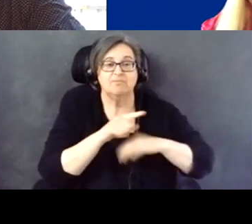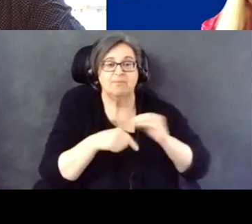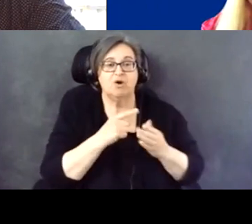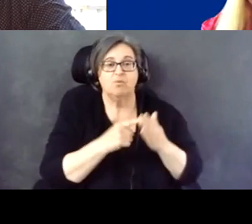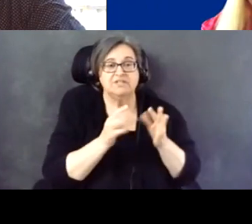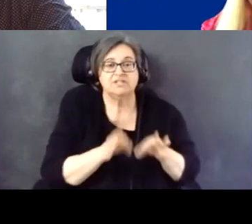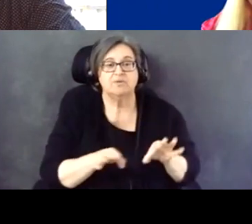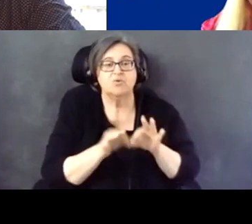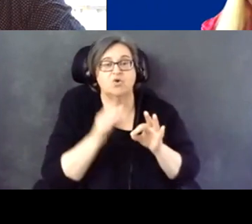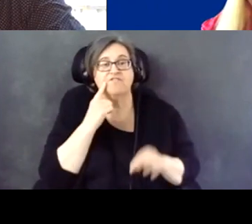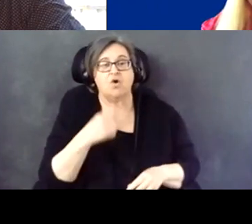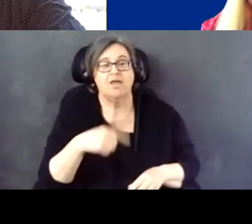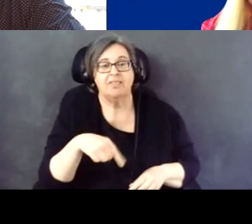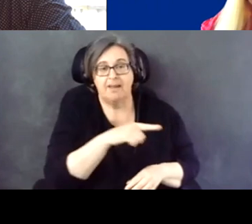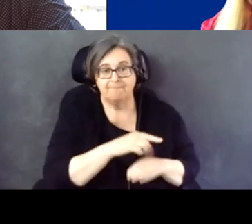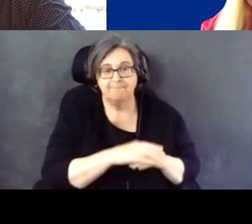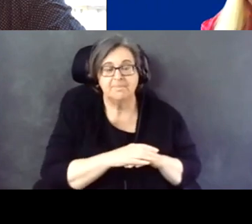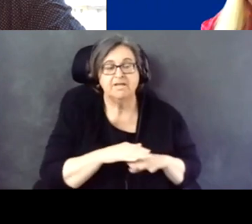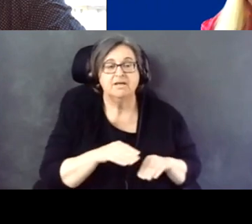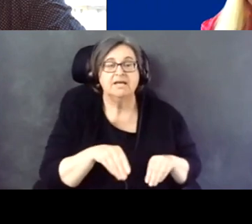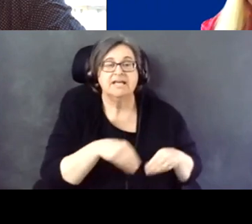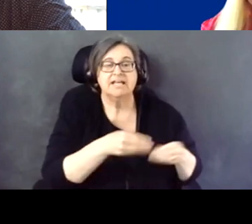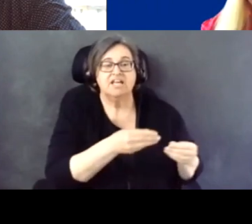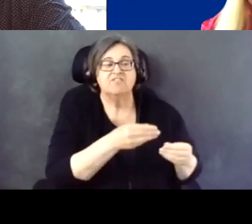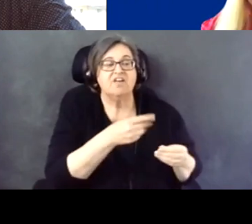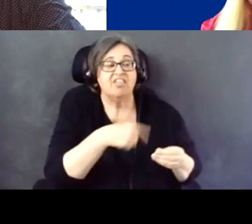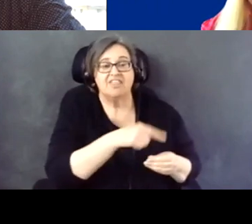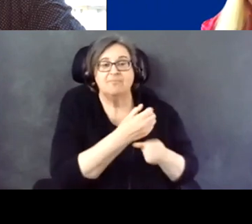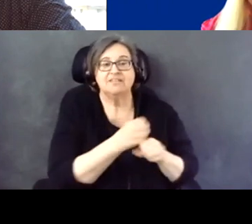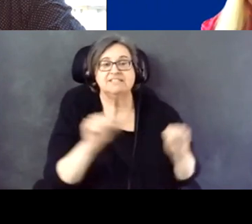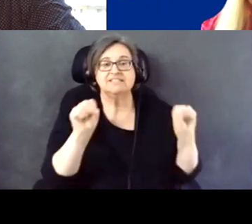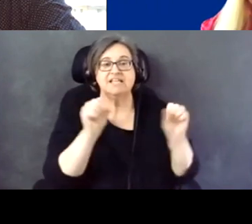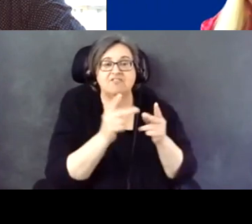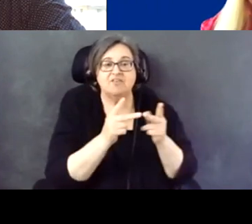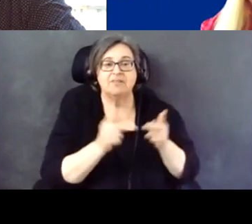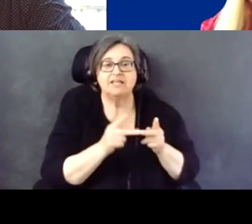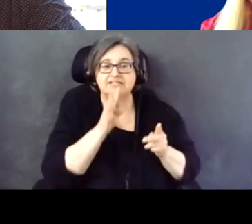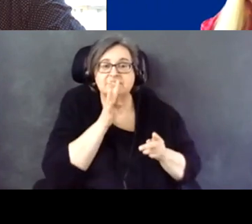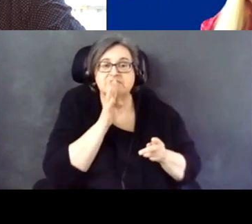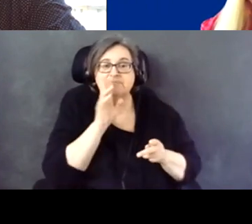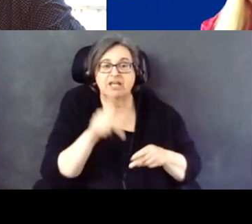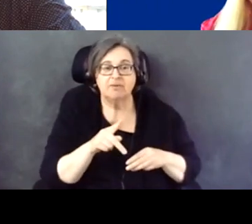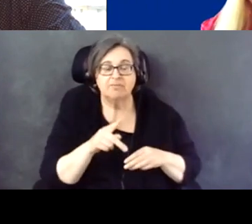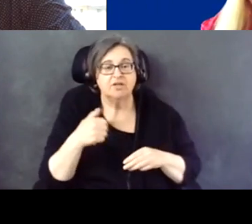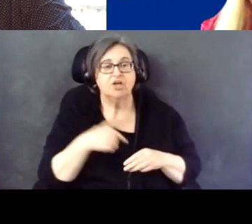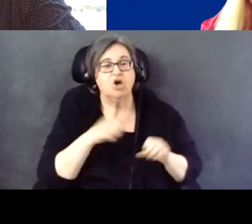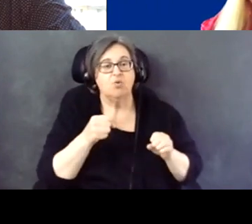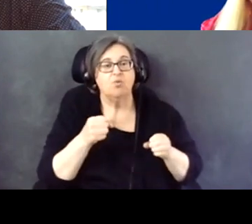to them, and giving them that safe place to do that where we can facilitate the conversation